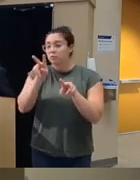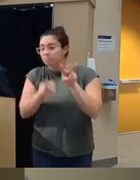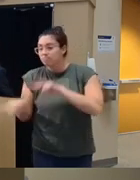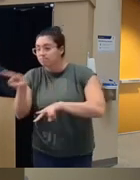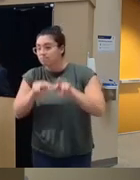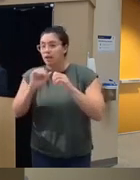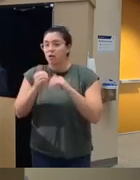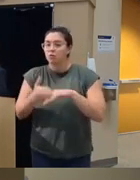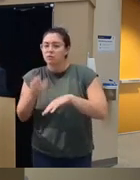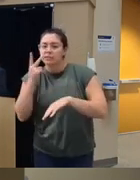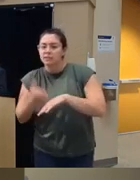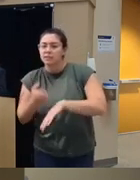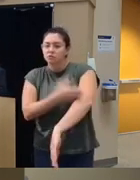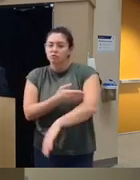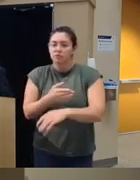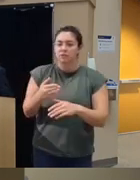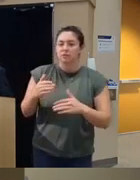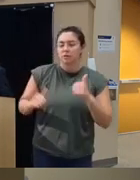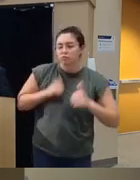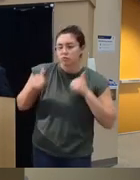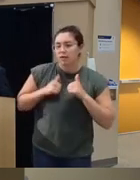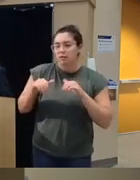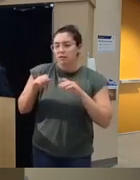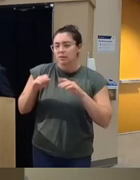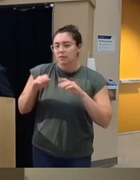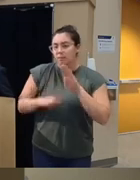aggressive behaviors if you're just working with a group of clients that are having a hard time with